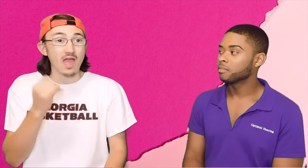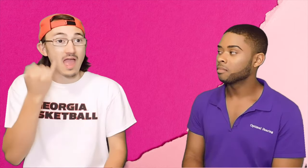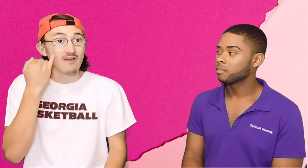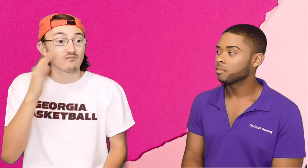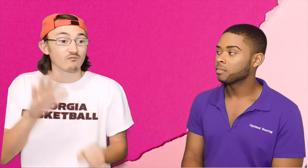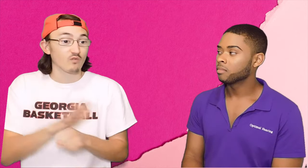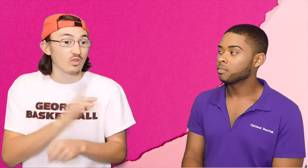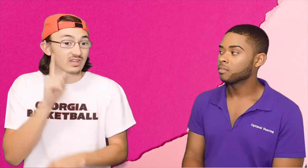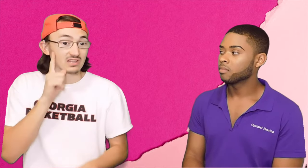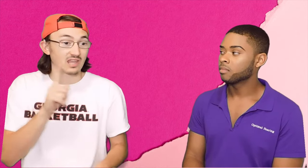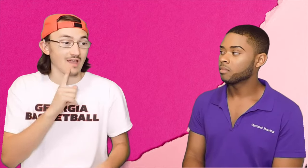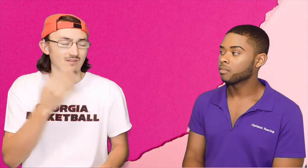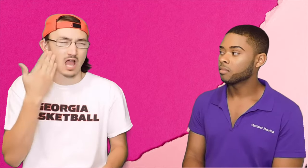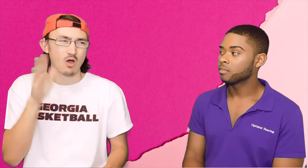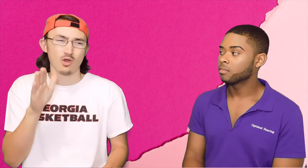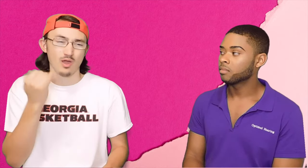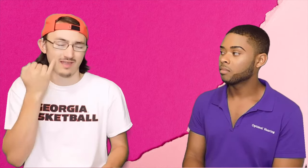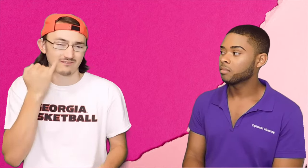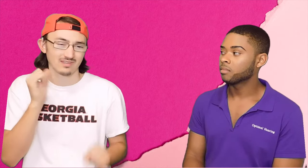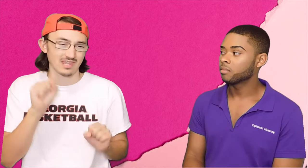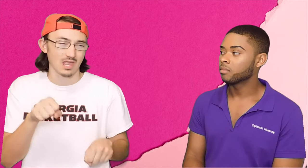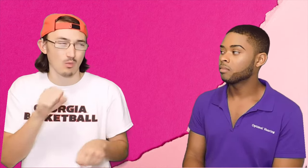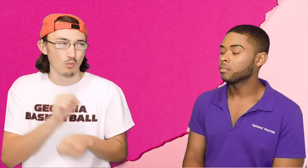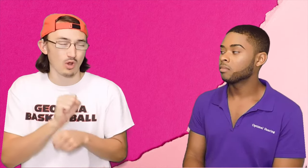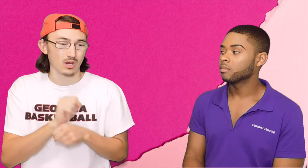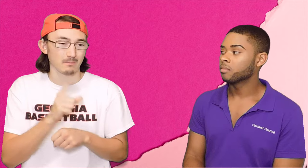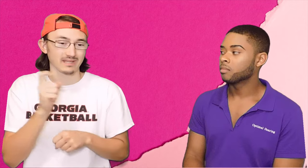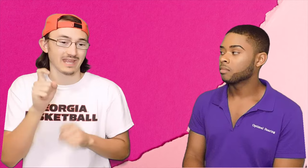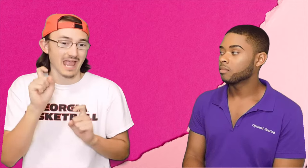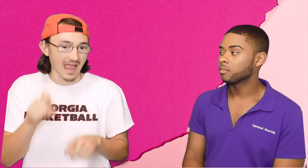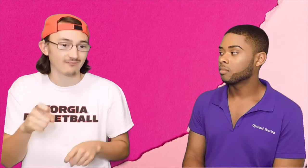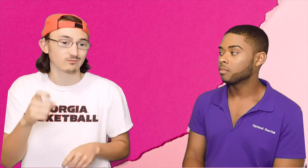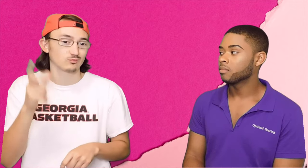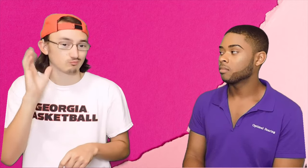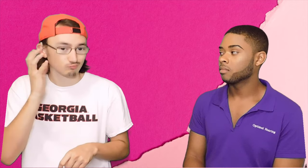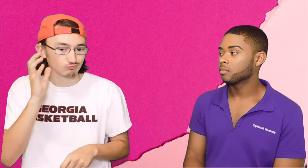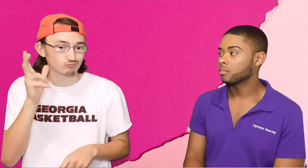I don't know if fully deaf, I don't know if they're able to work because they'd have listened to the radio